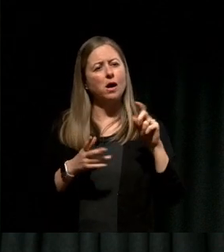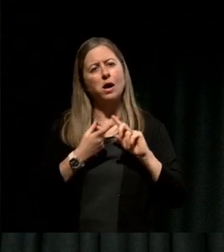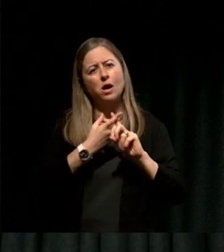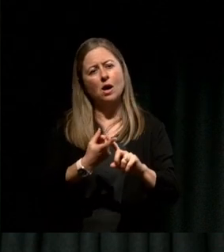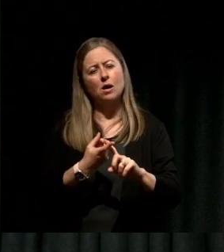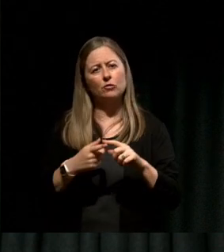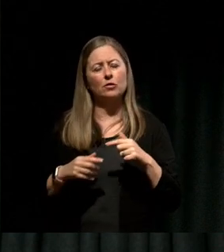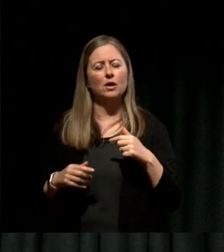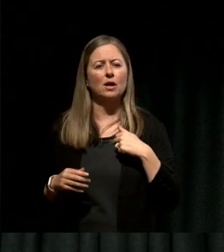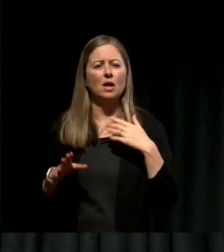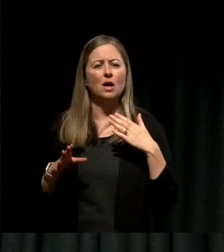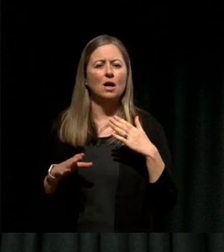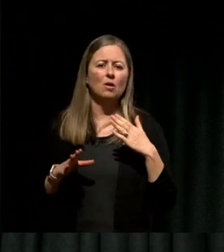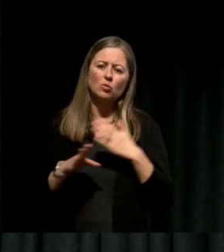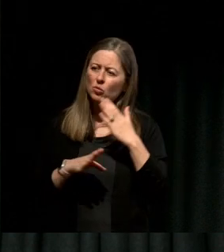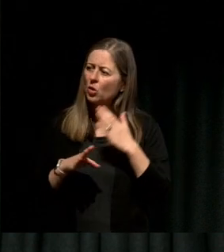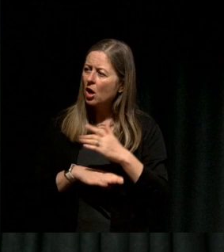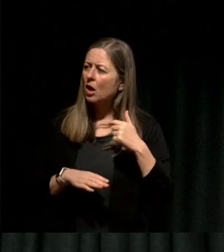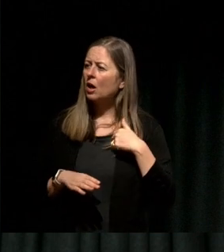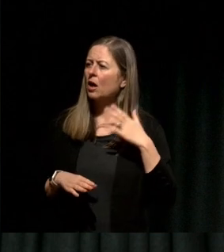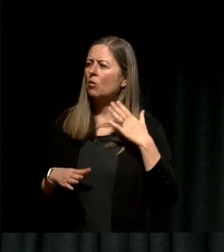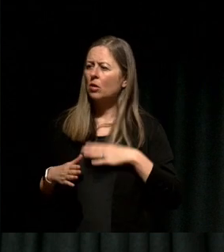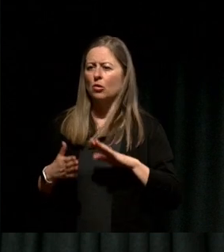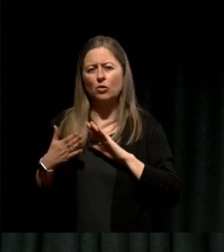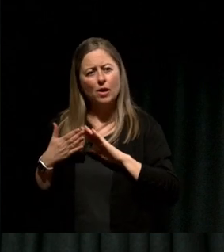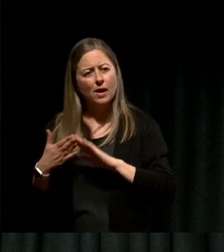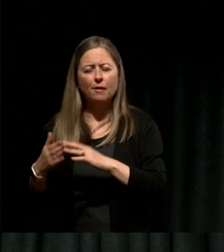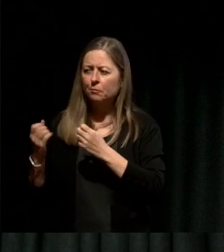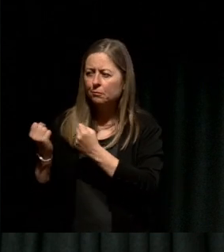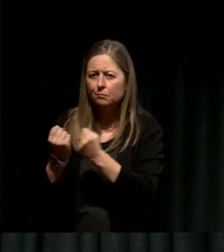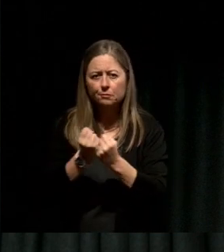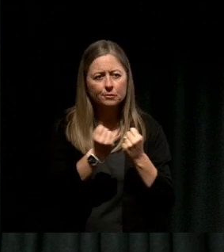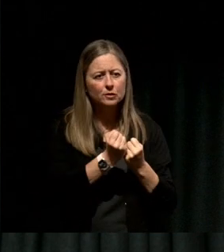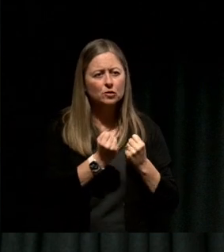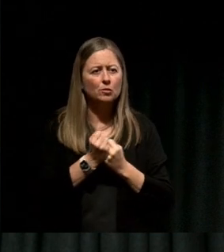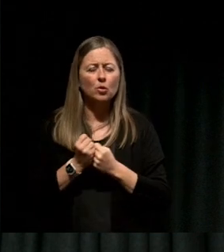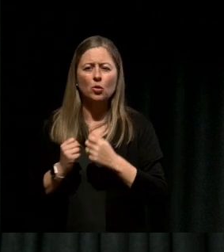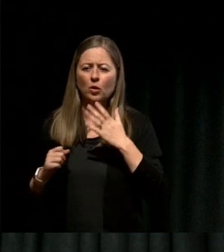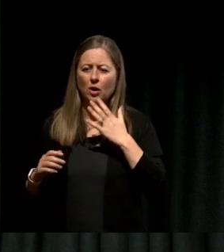I was working, I wanted to help, and I wanted to get the government to talk to Indian students